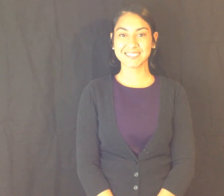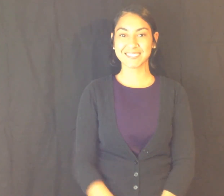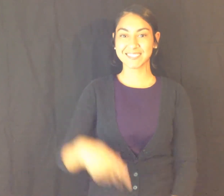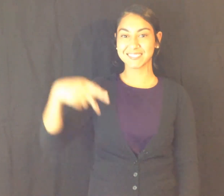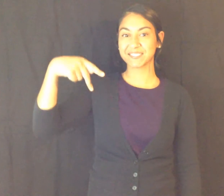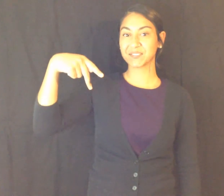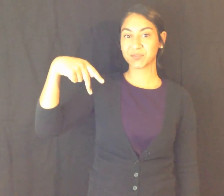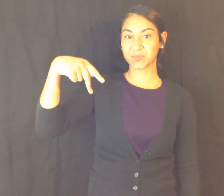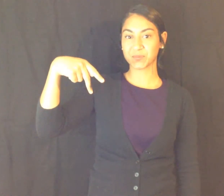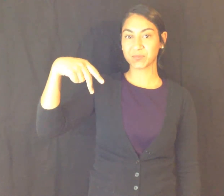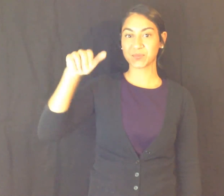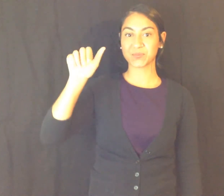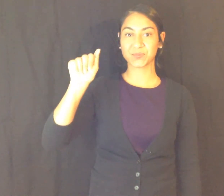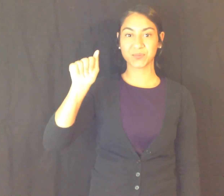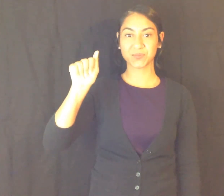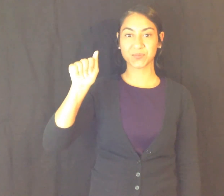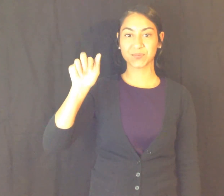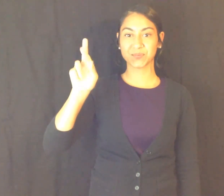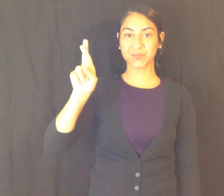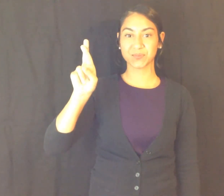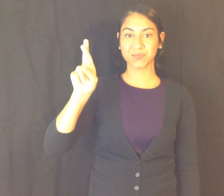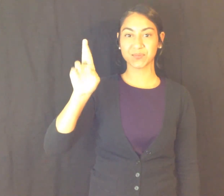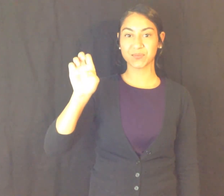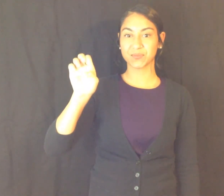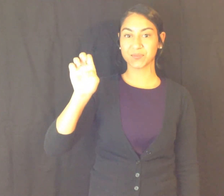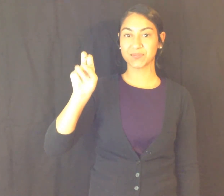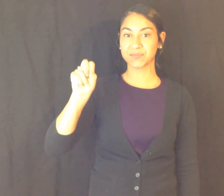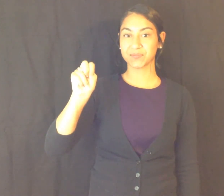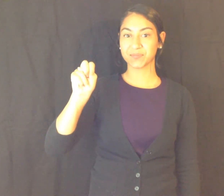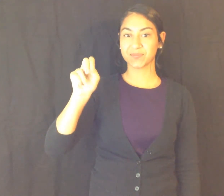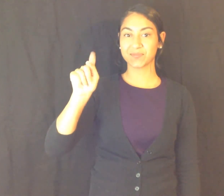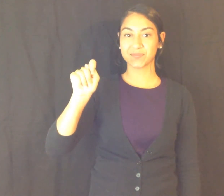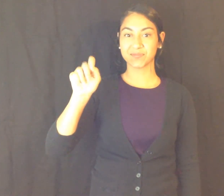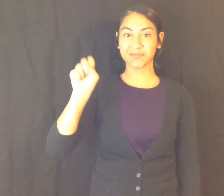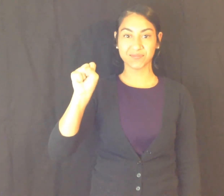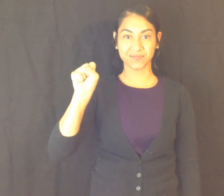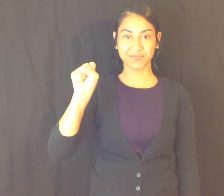P A R E N T S